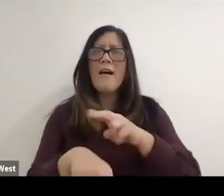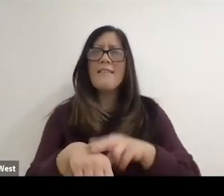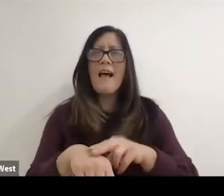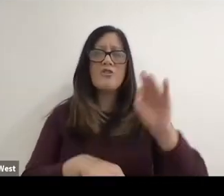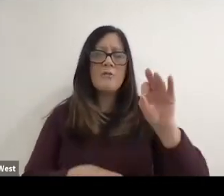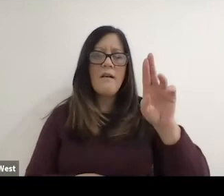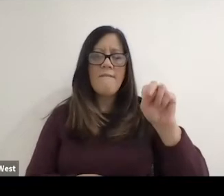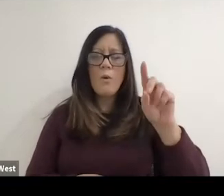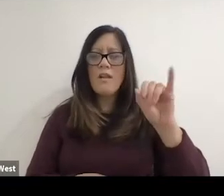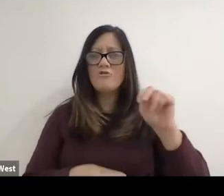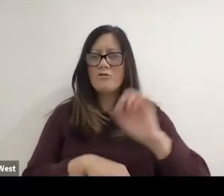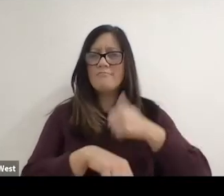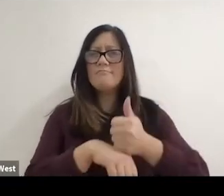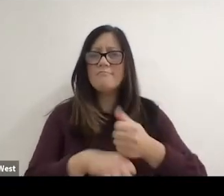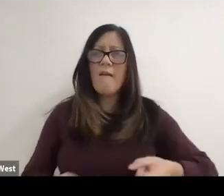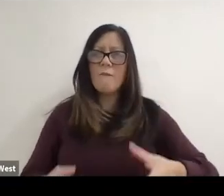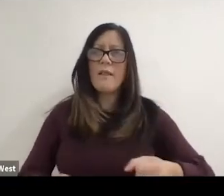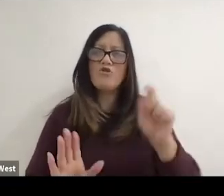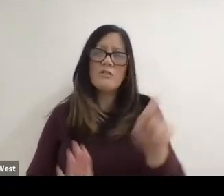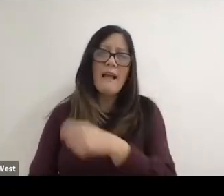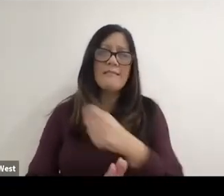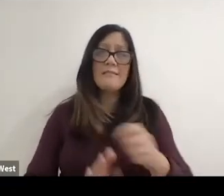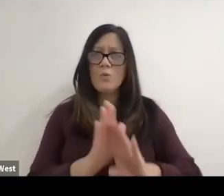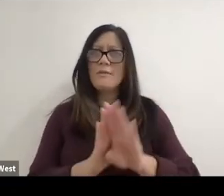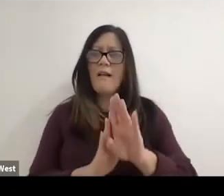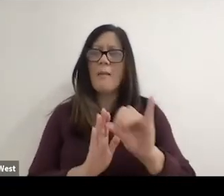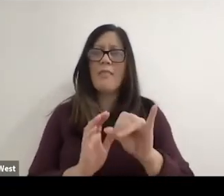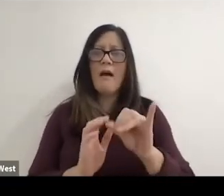tennis to develop wheelchair tennis. Unfortunately had to give up the racing